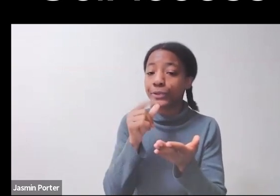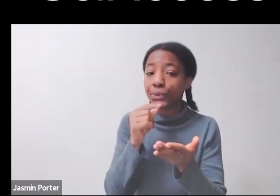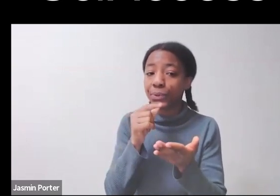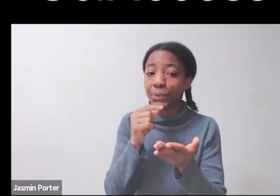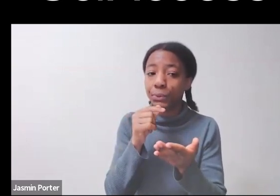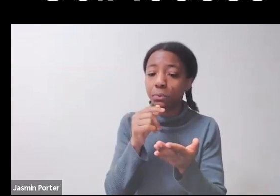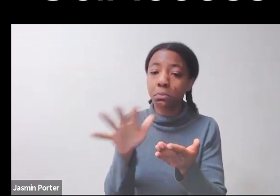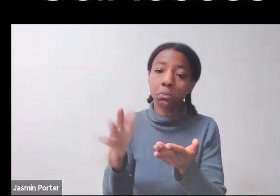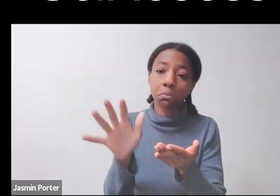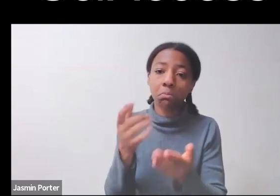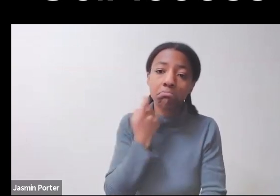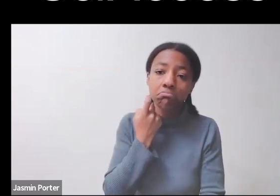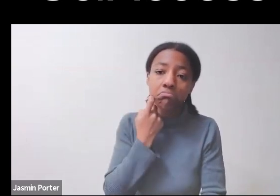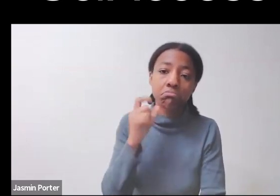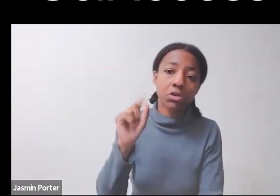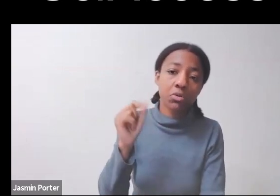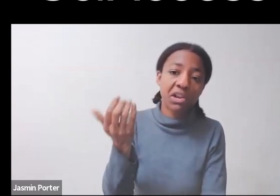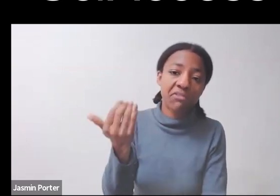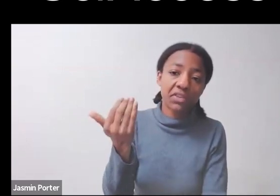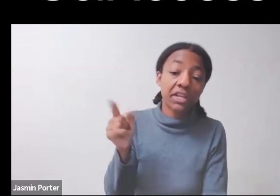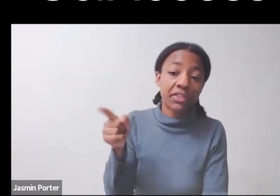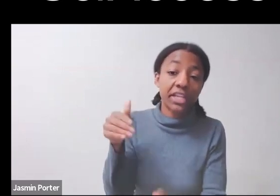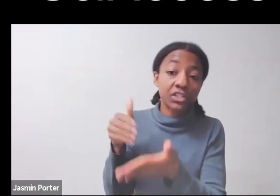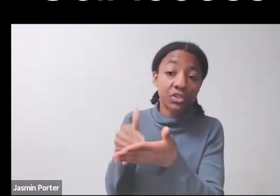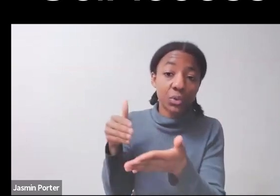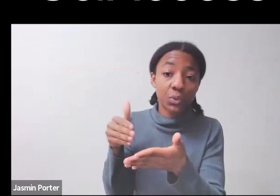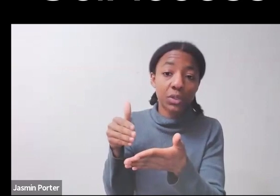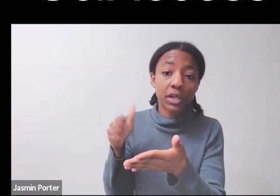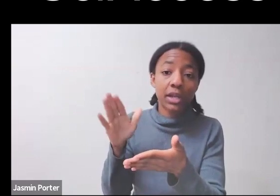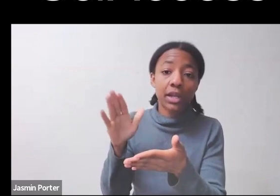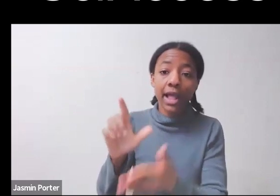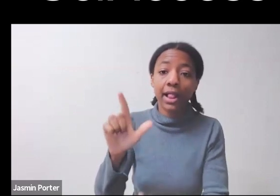for not following ADA and Section 504 guidelines.